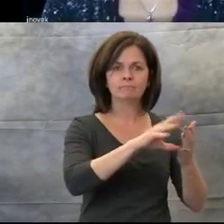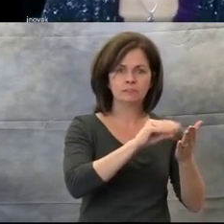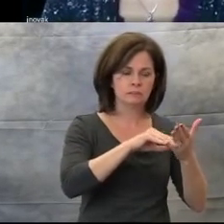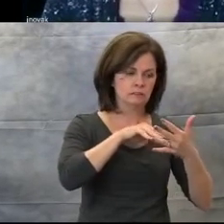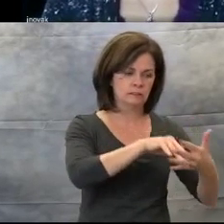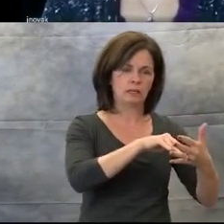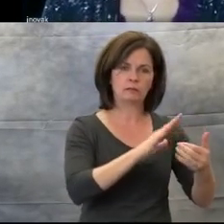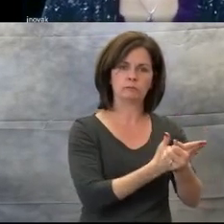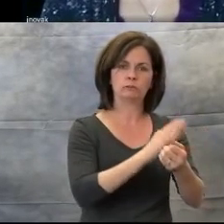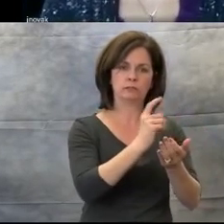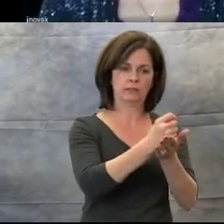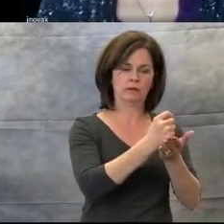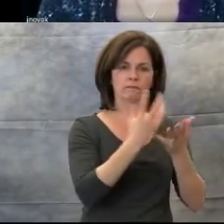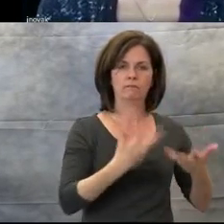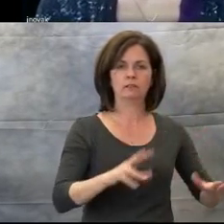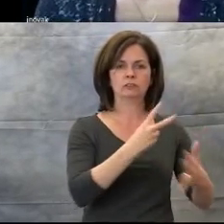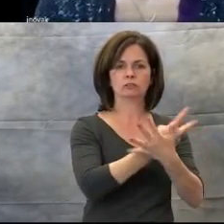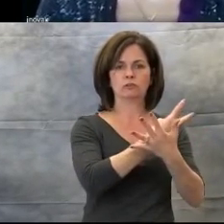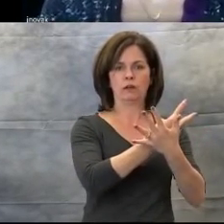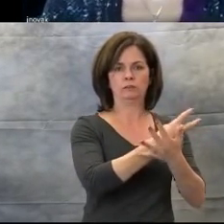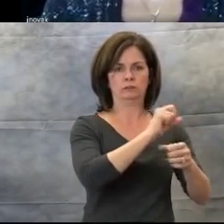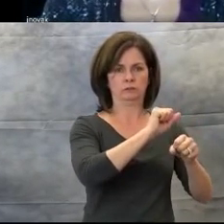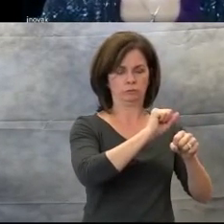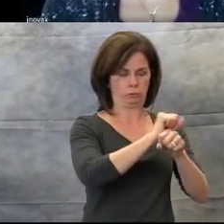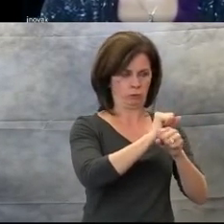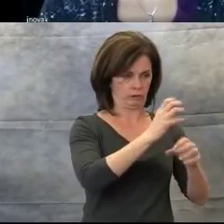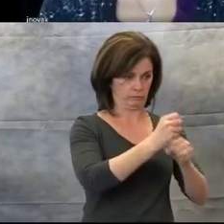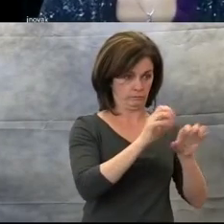where I focused on using music to teach non-musical